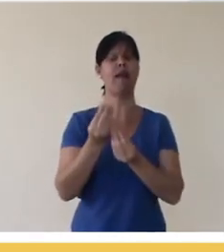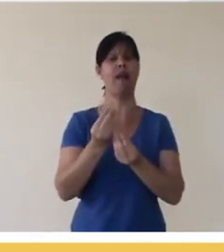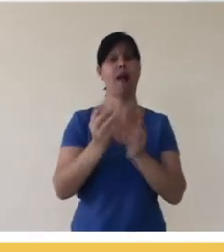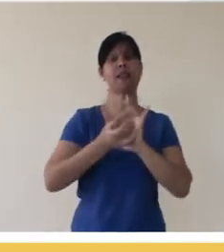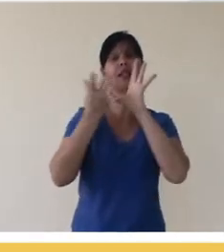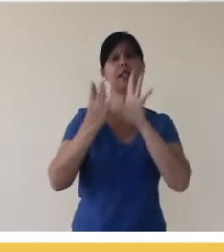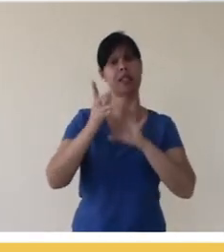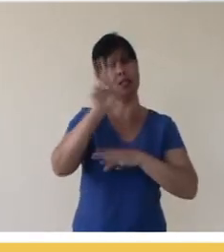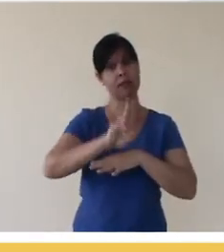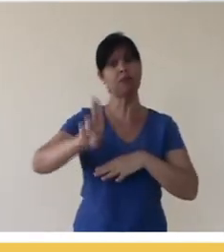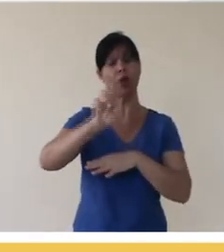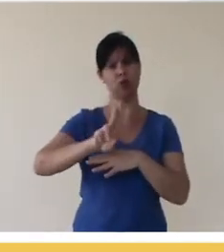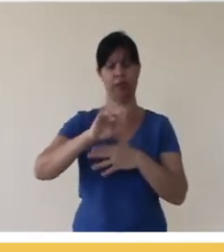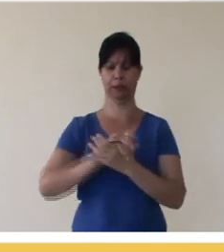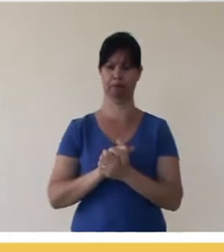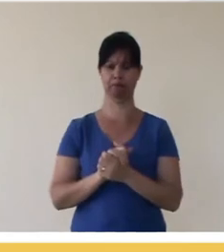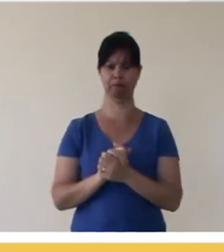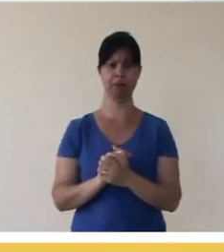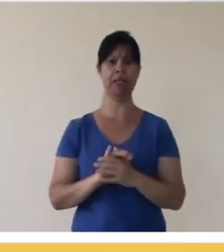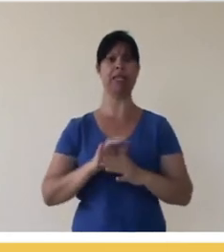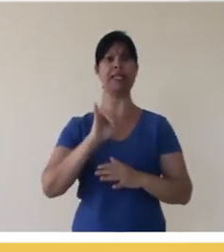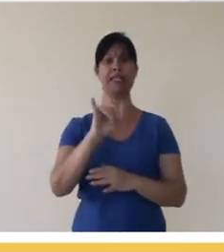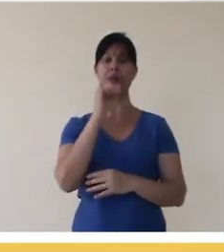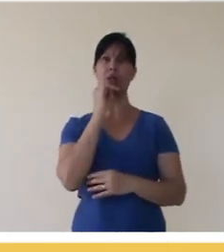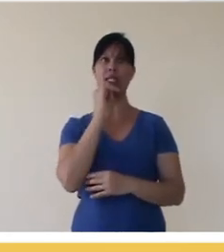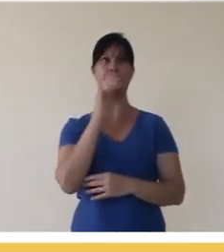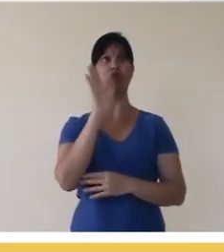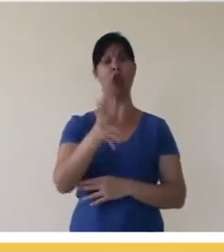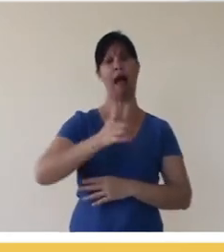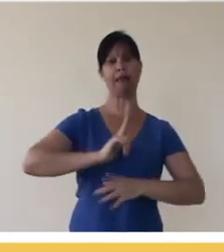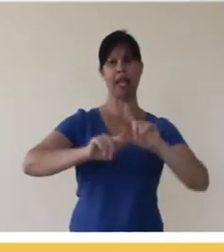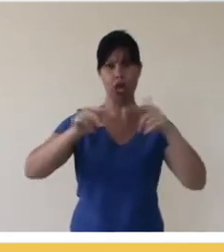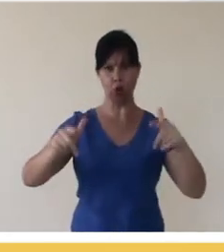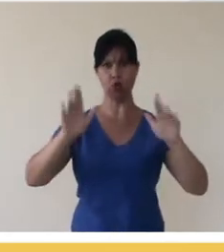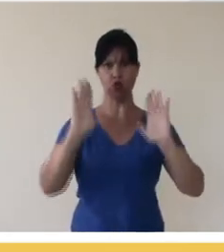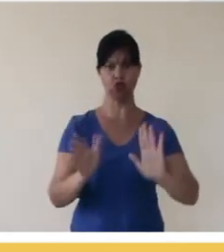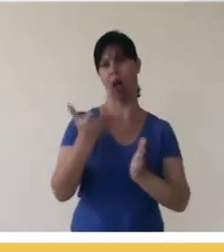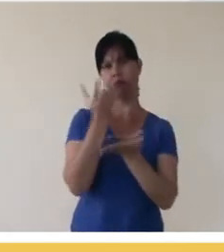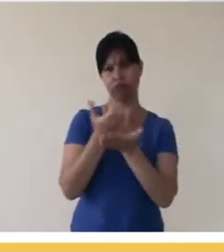licenses that you can use. So, if you have some resources already that you